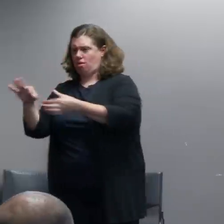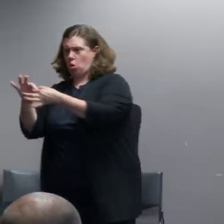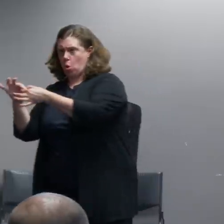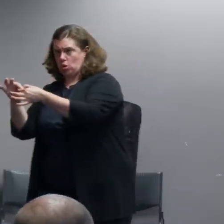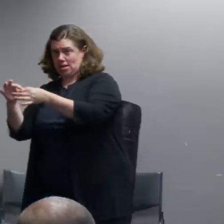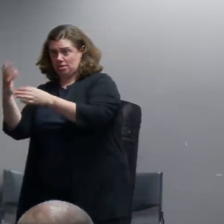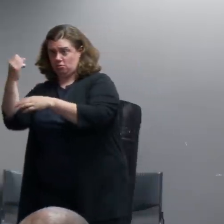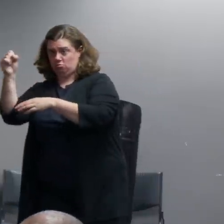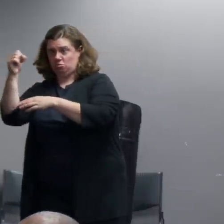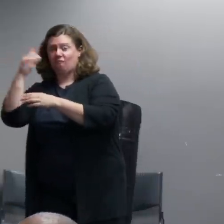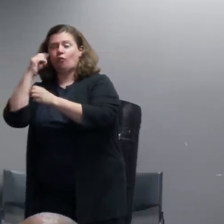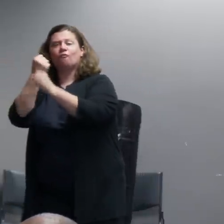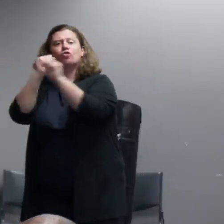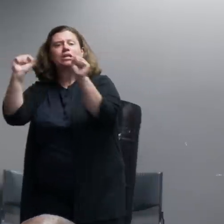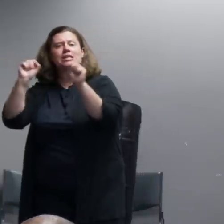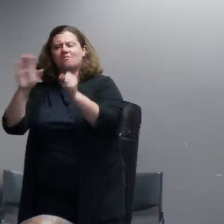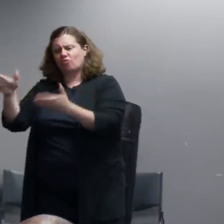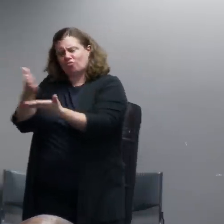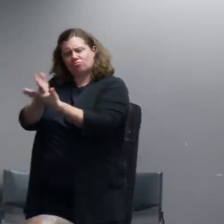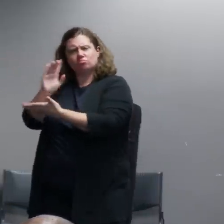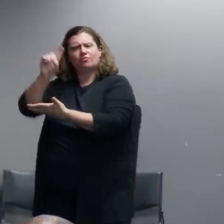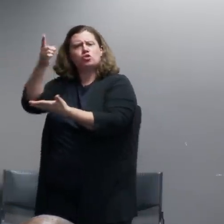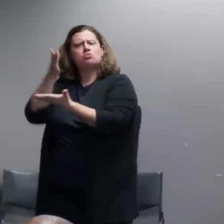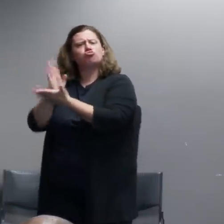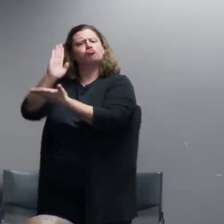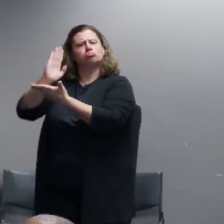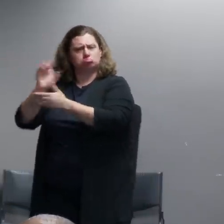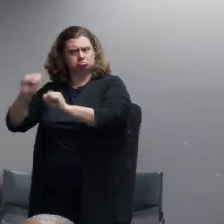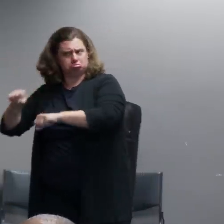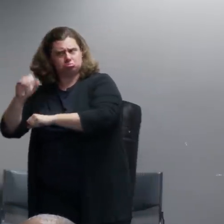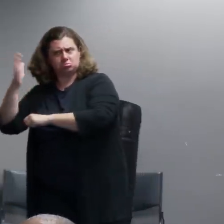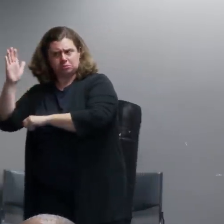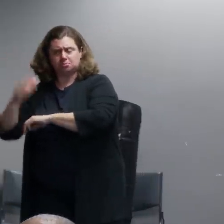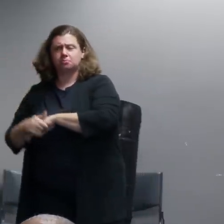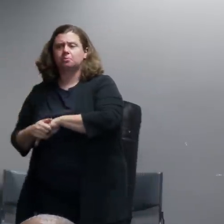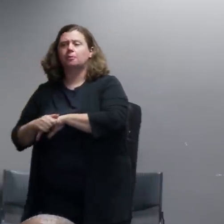We get varying degrees of interest in engaging with us on that